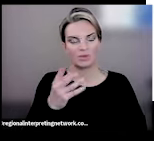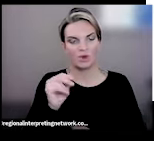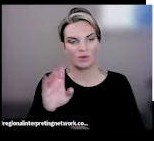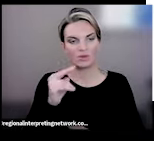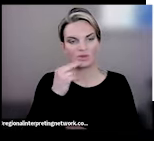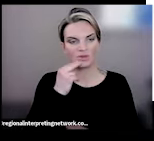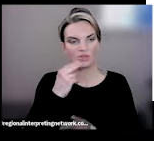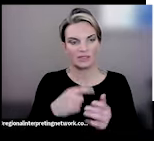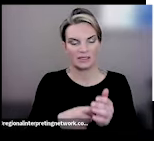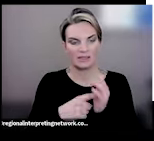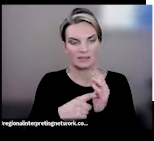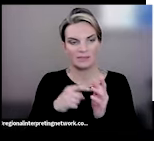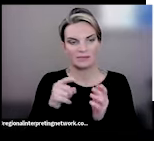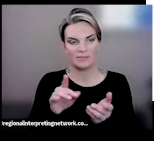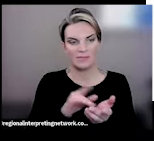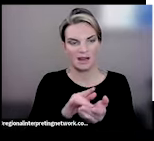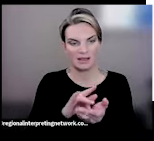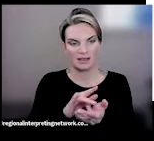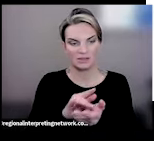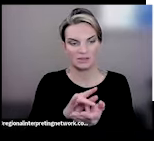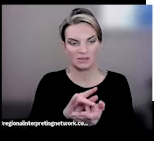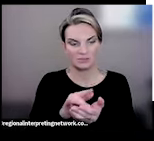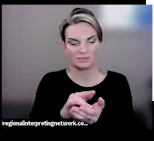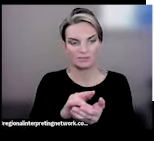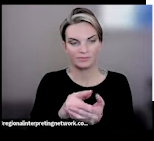We'll look at medication interactions, and we'll also then talk about the